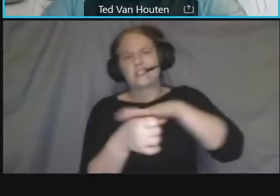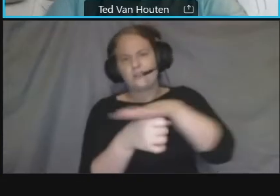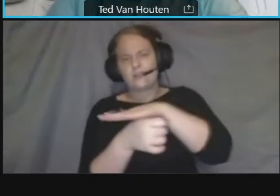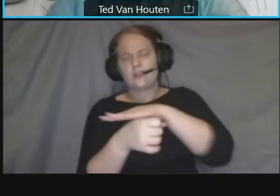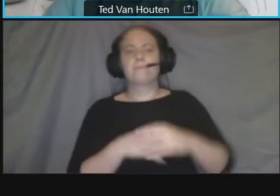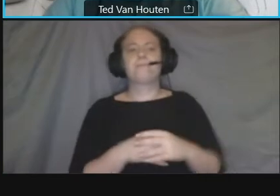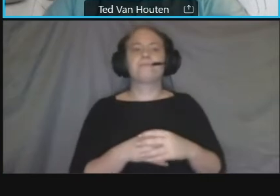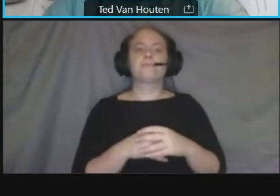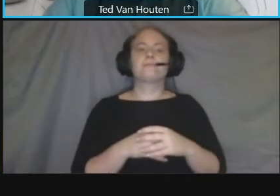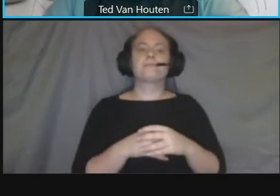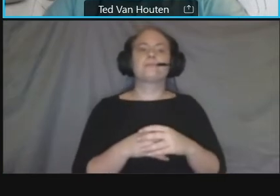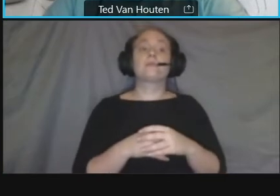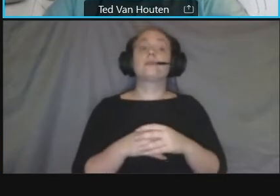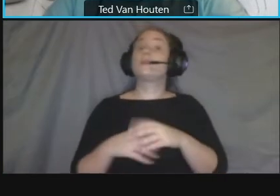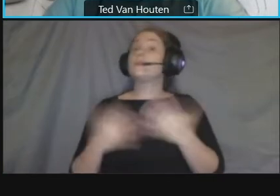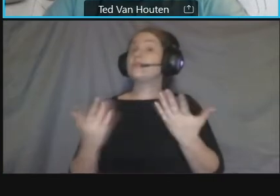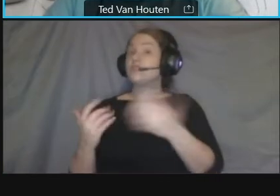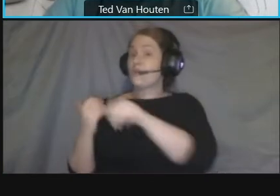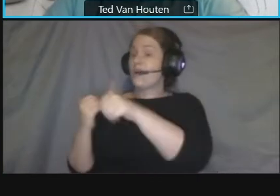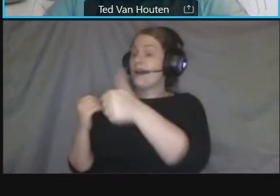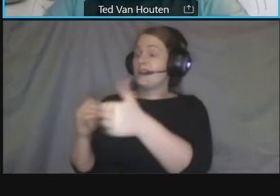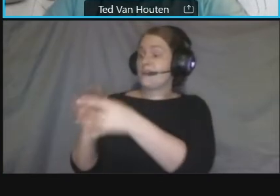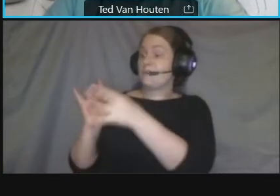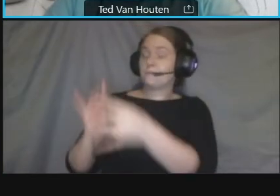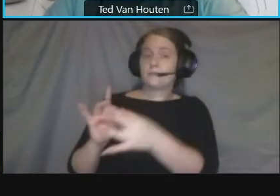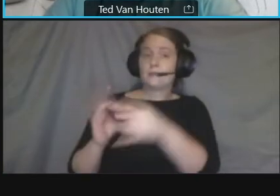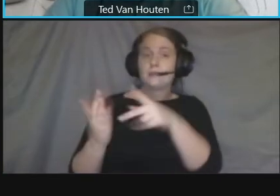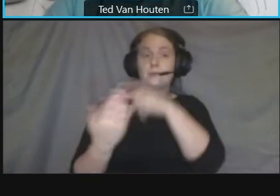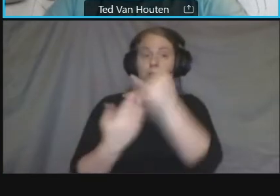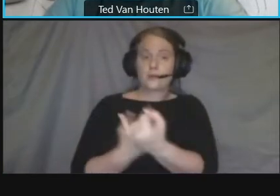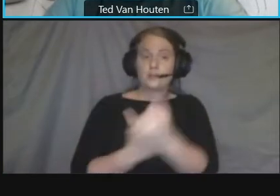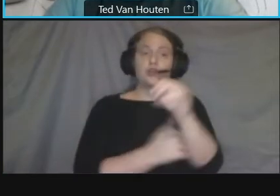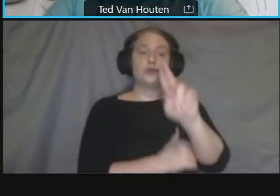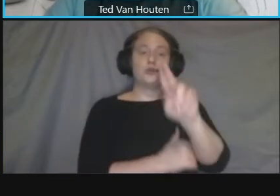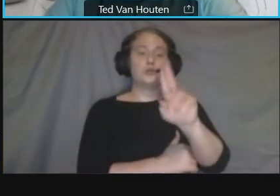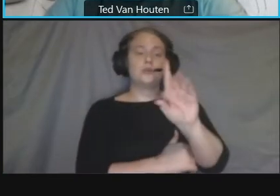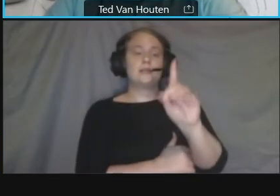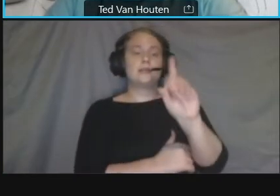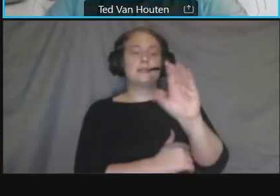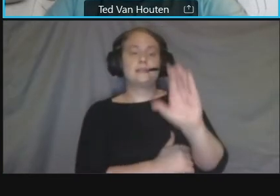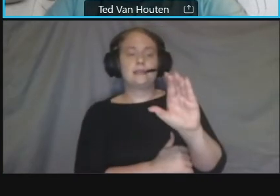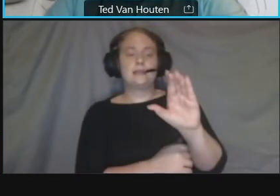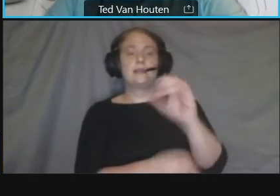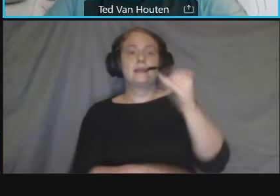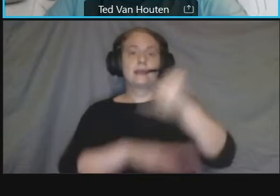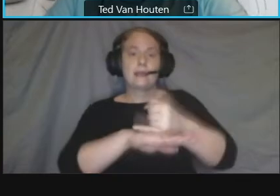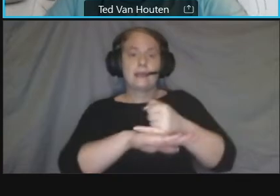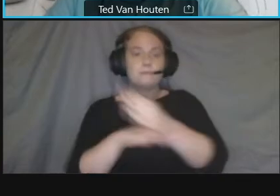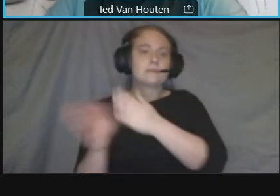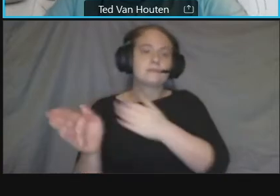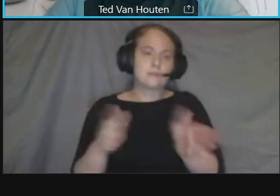i should note that um the the connecticut avenue reverse of lane project is being led by my manager